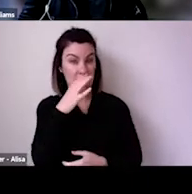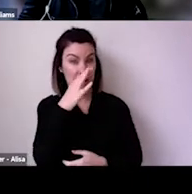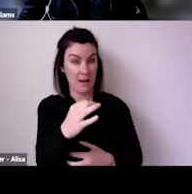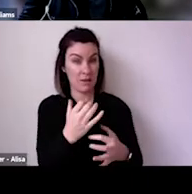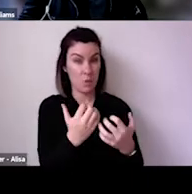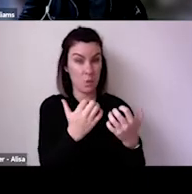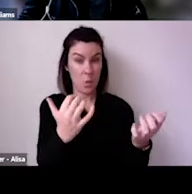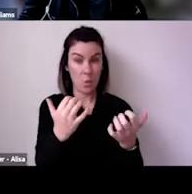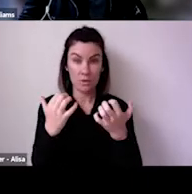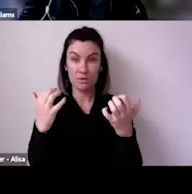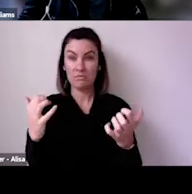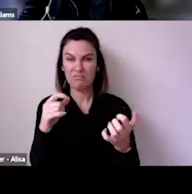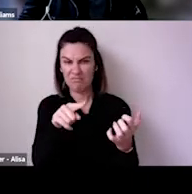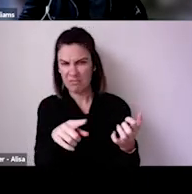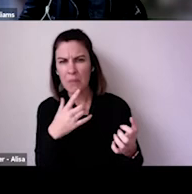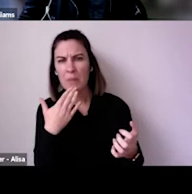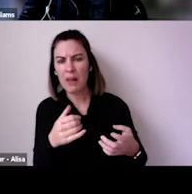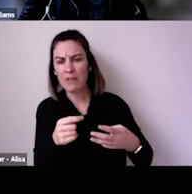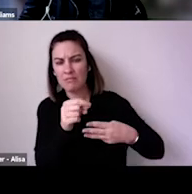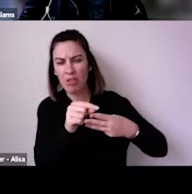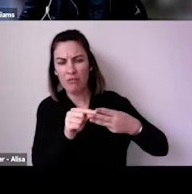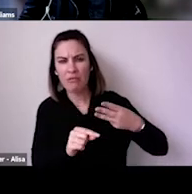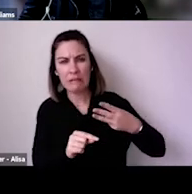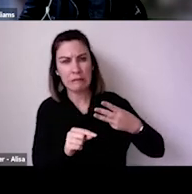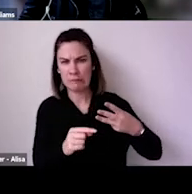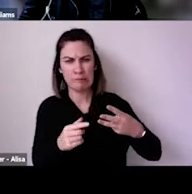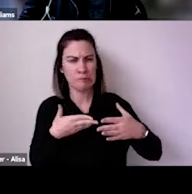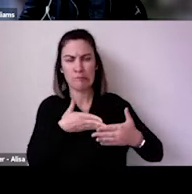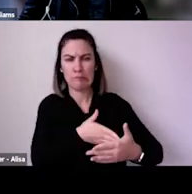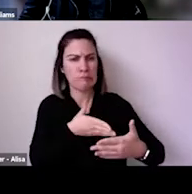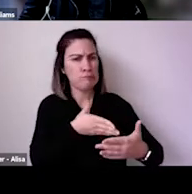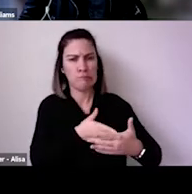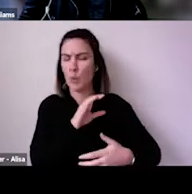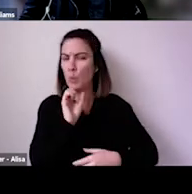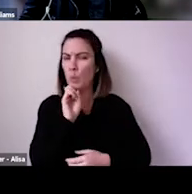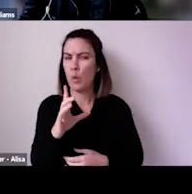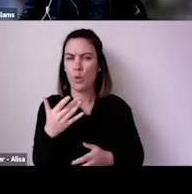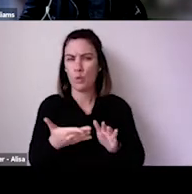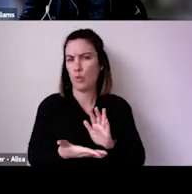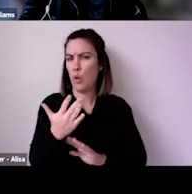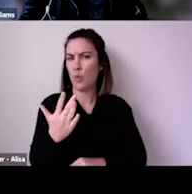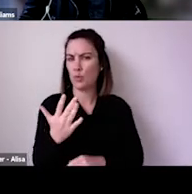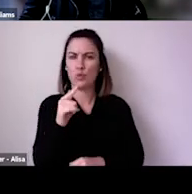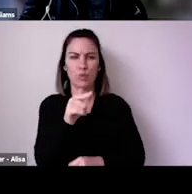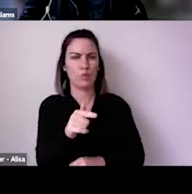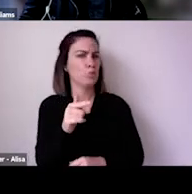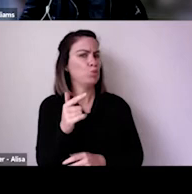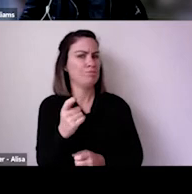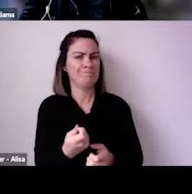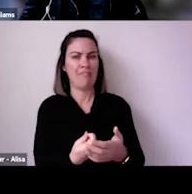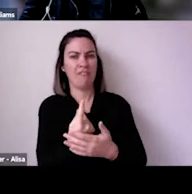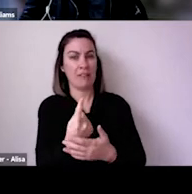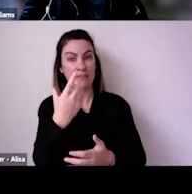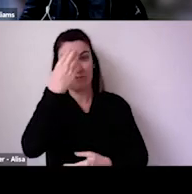We also have wonderful partners in Norway and now a little broader in Scandinavia and